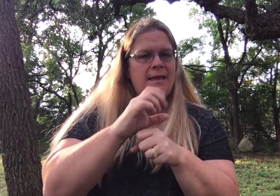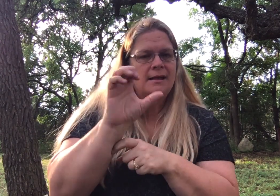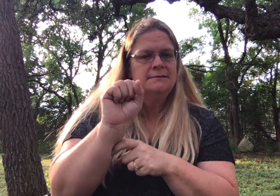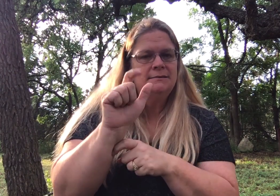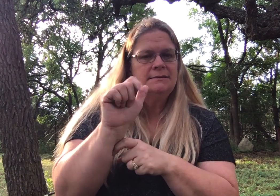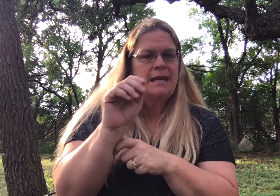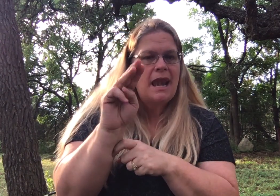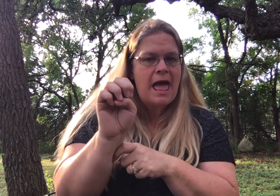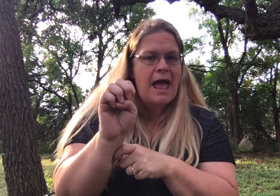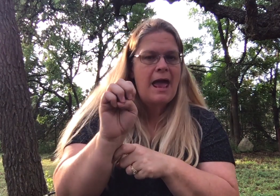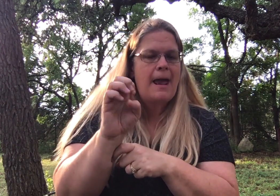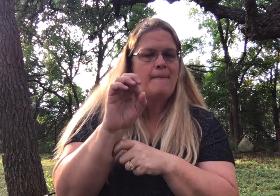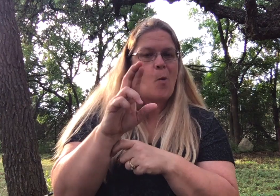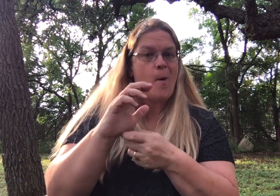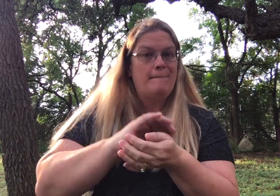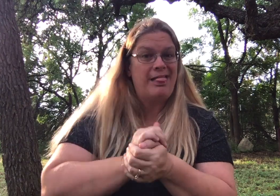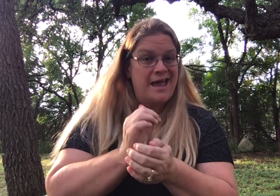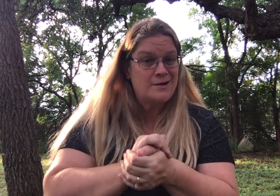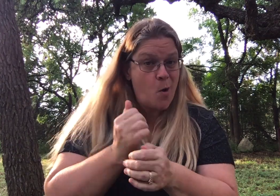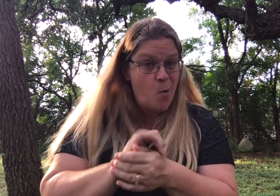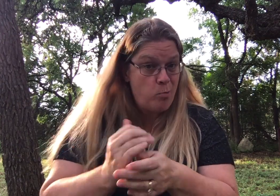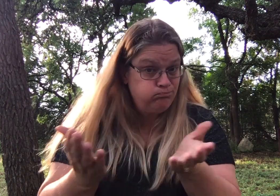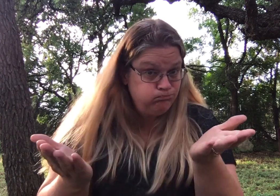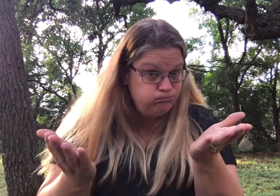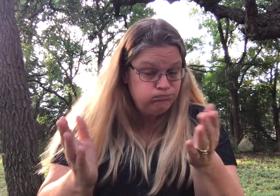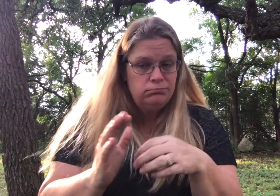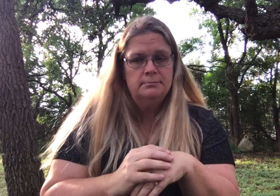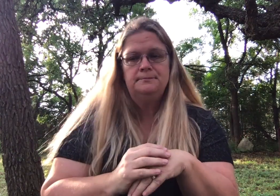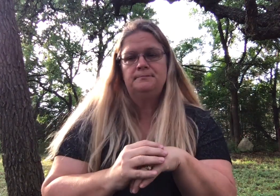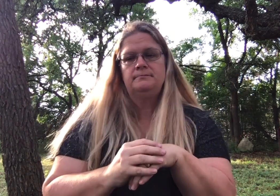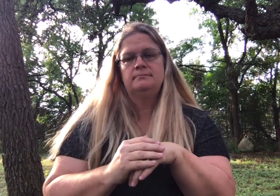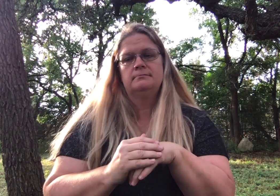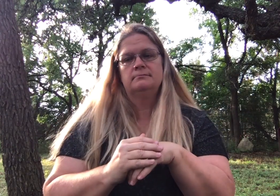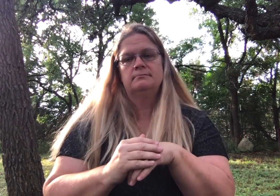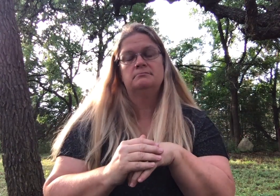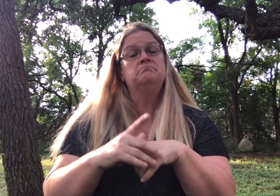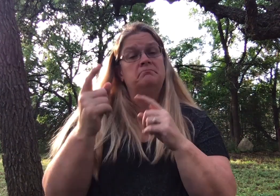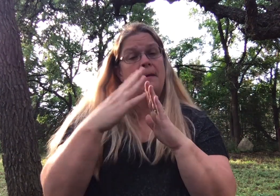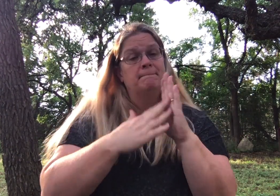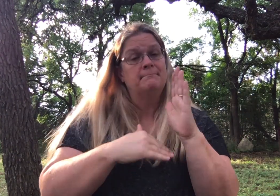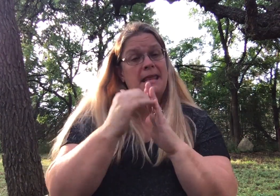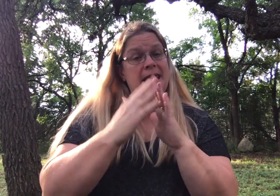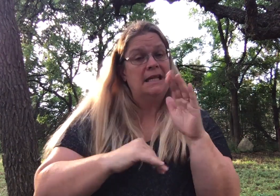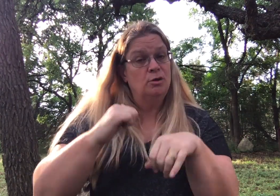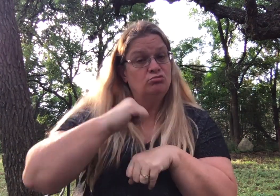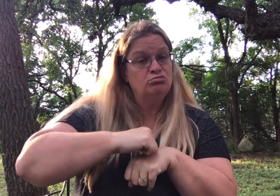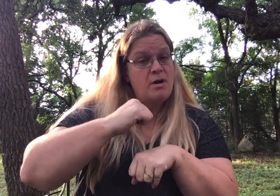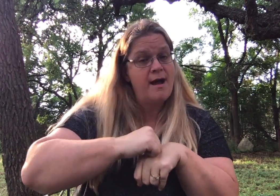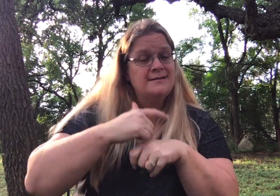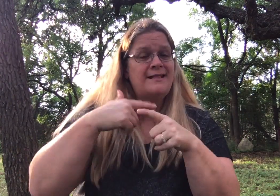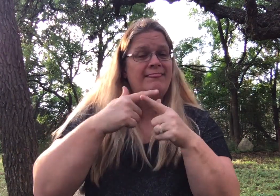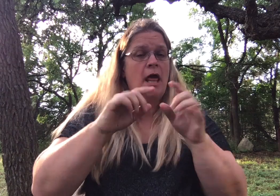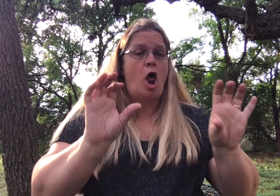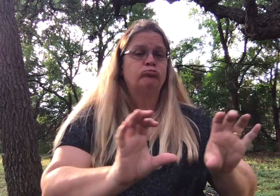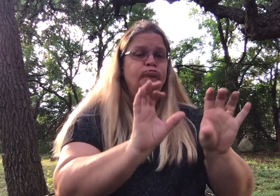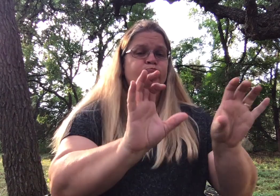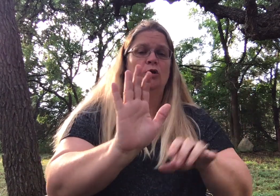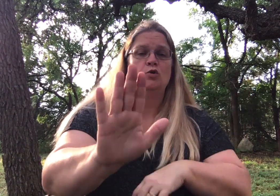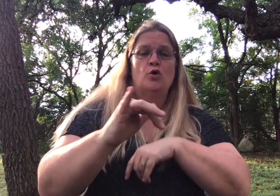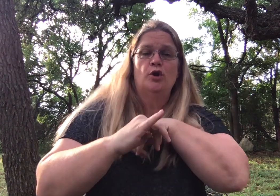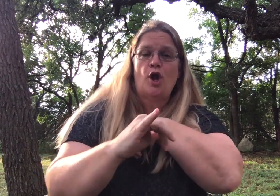such as making slime or playdough, painting rocks, and you use those to decorate your yard.